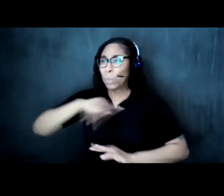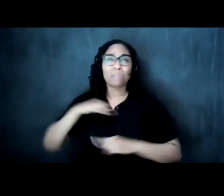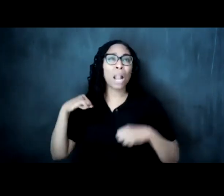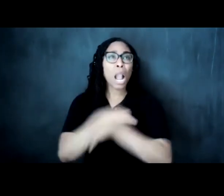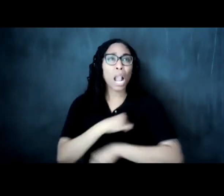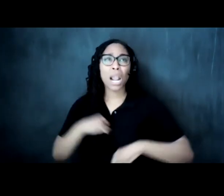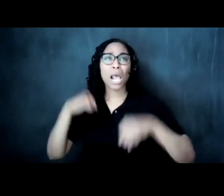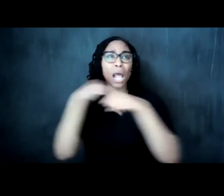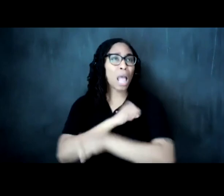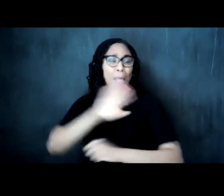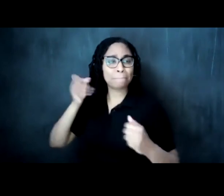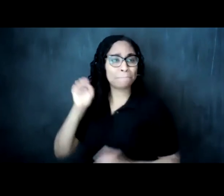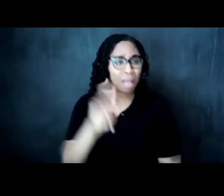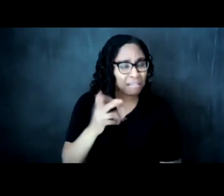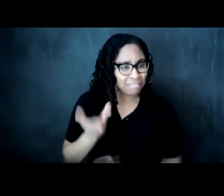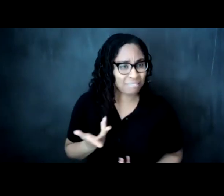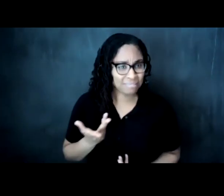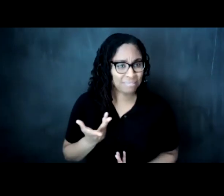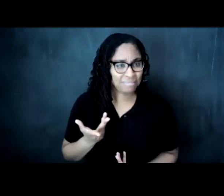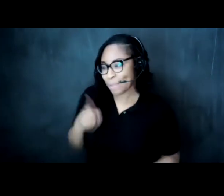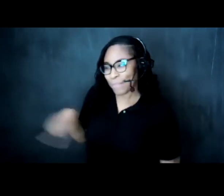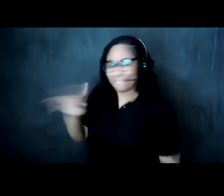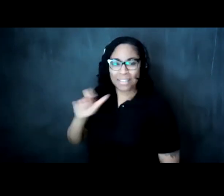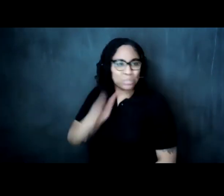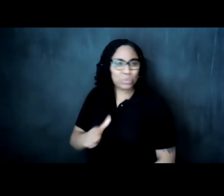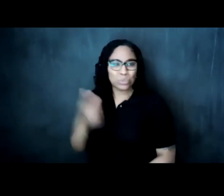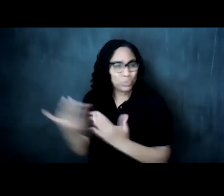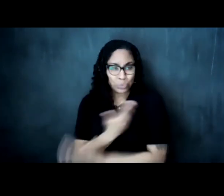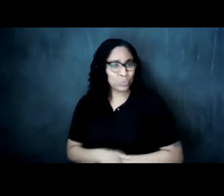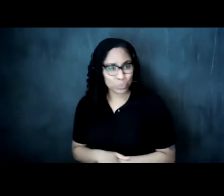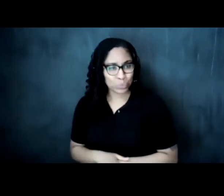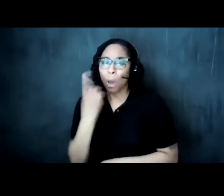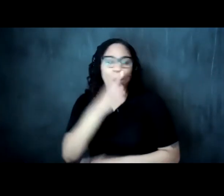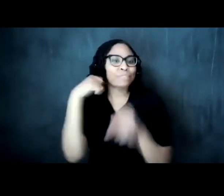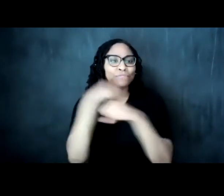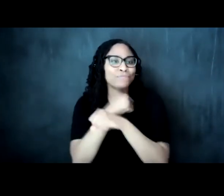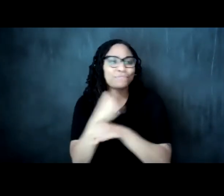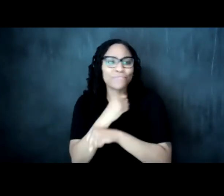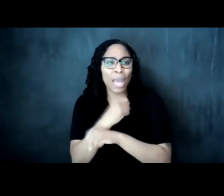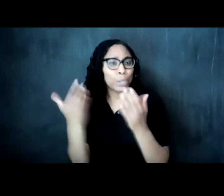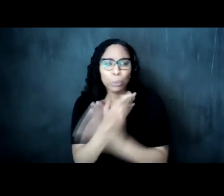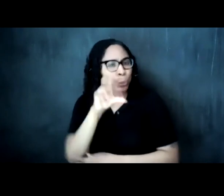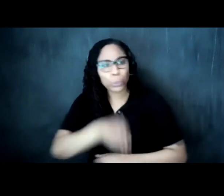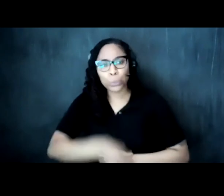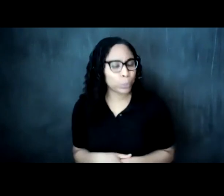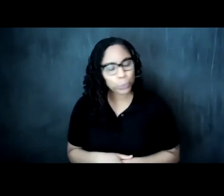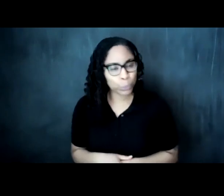again that that's that's not new this ain't new but what is new is is that